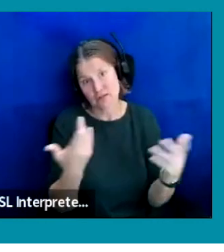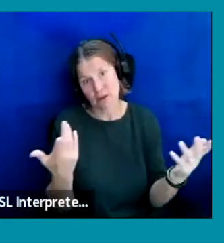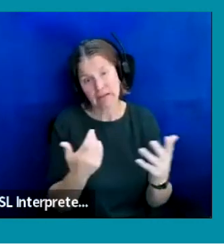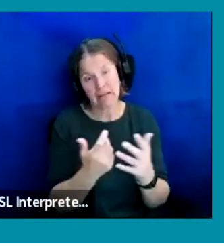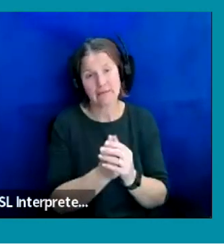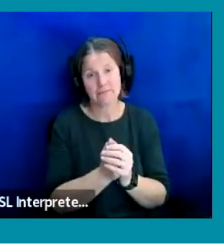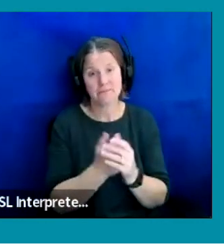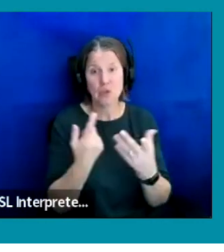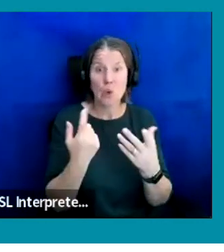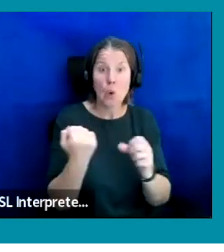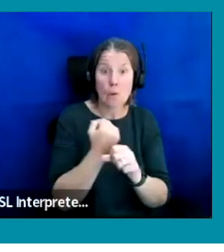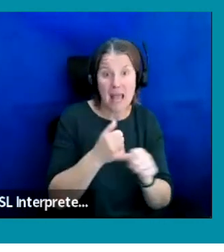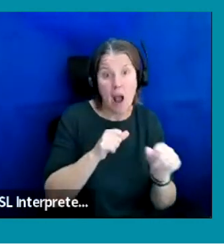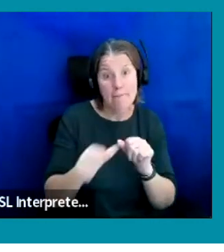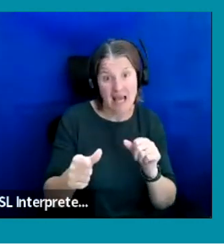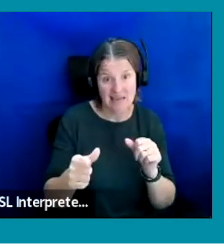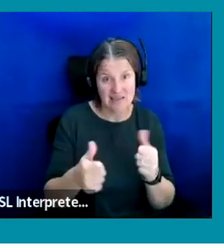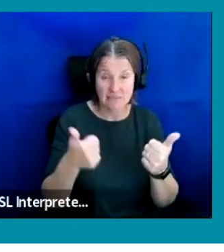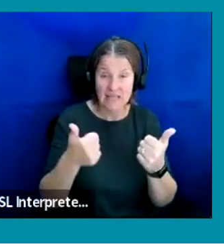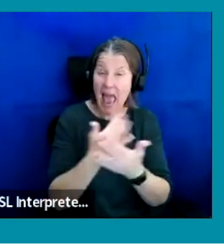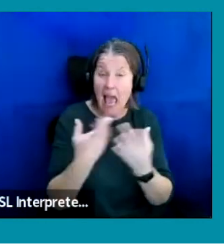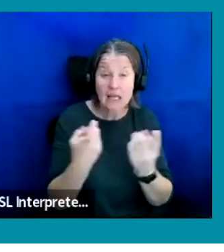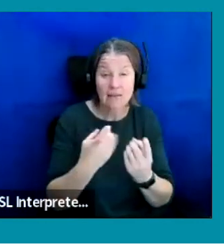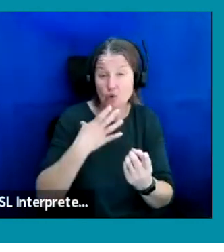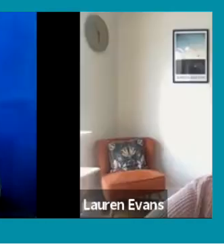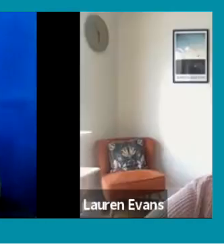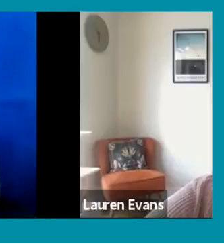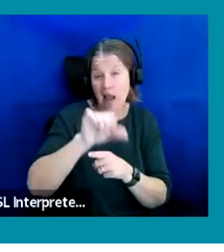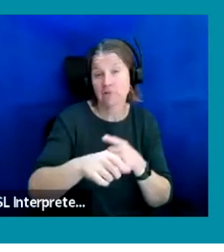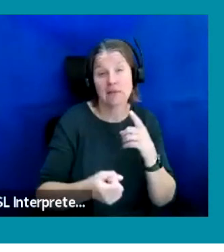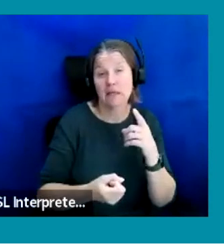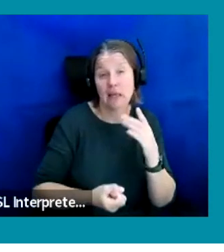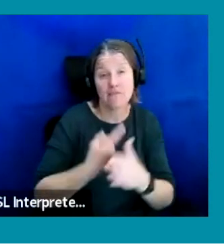best effort. So yeah, anything you need after this event, please do reach out and we will send you the